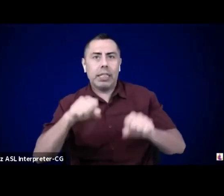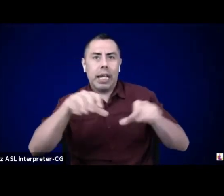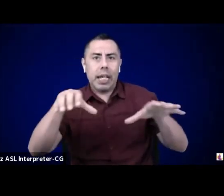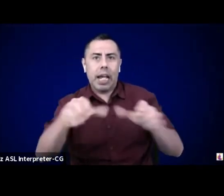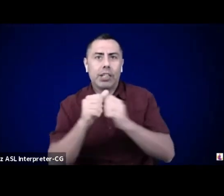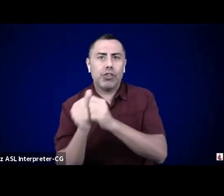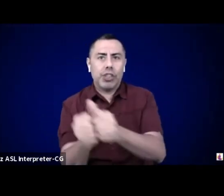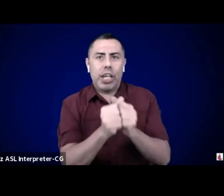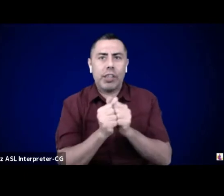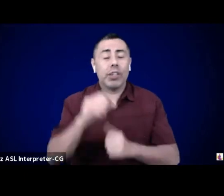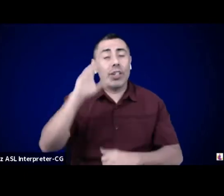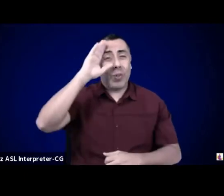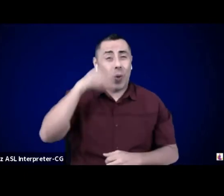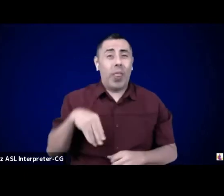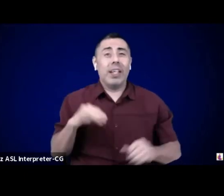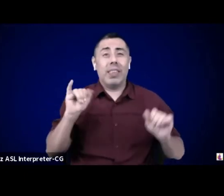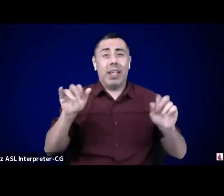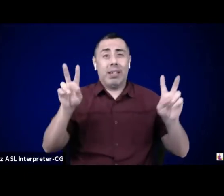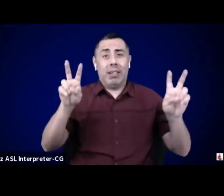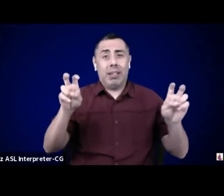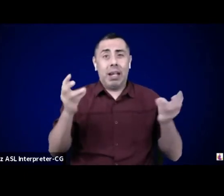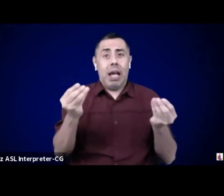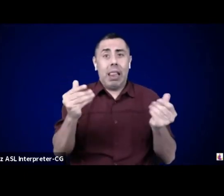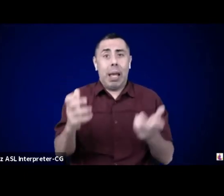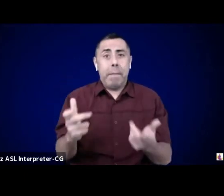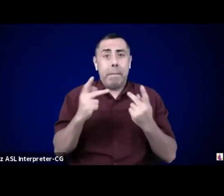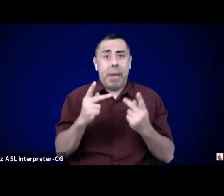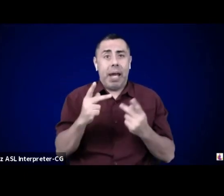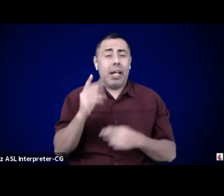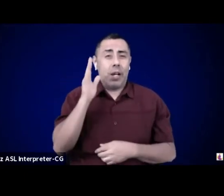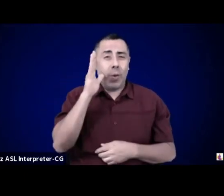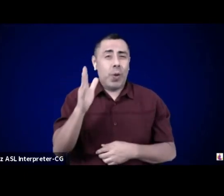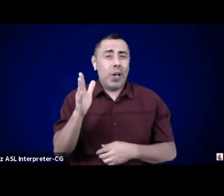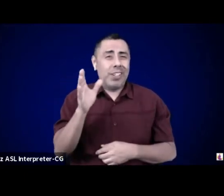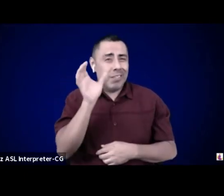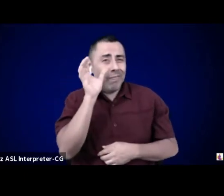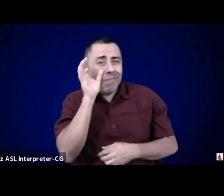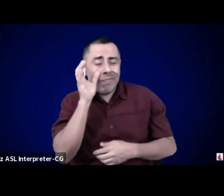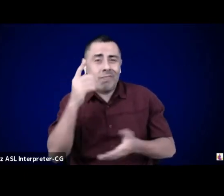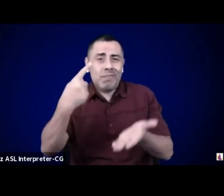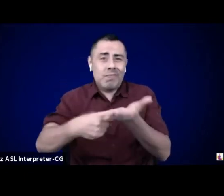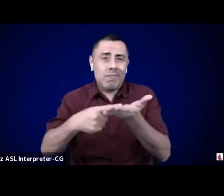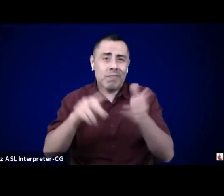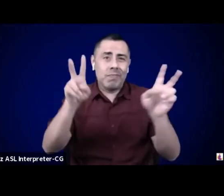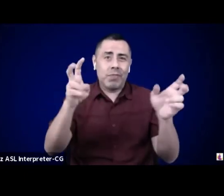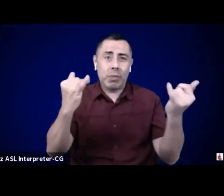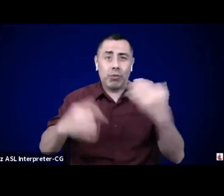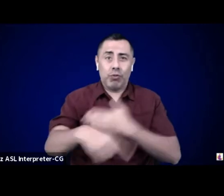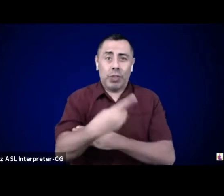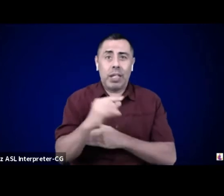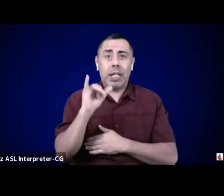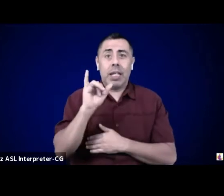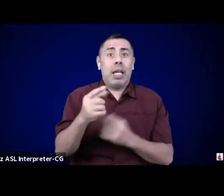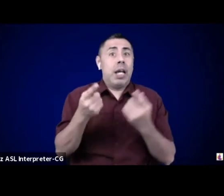began when Rhonda and Carlos, two of the presenters, met at a talk. So, here we are.